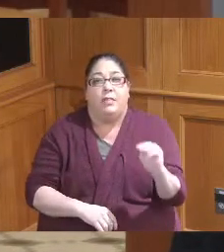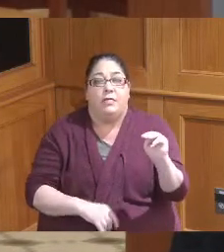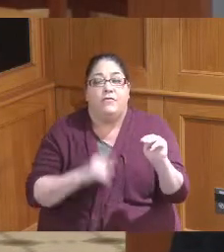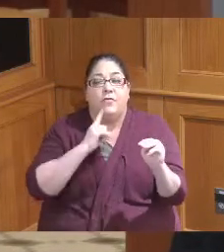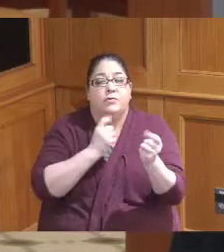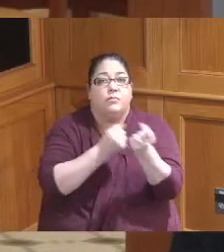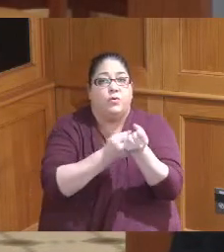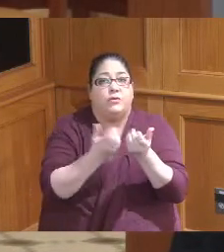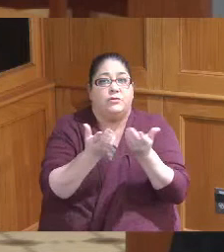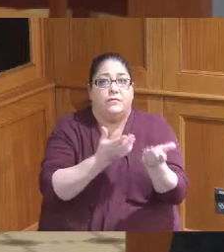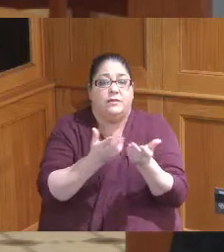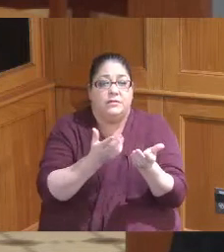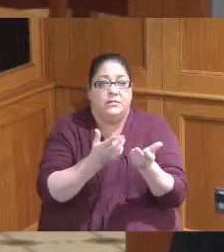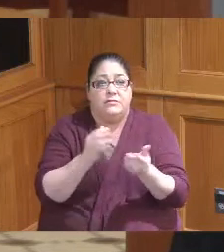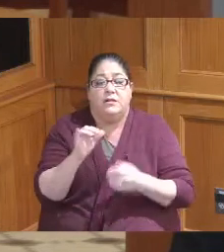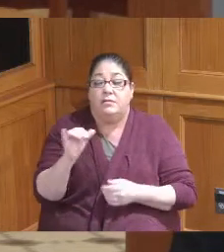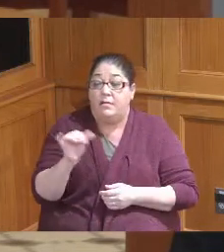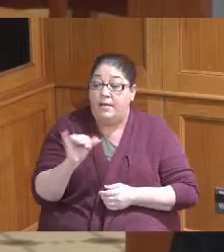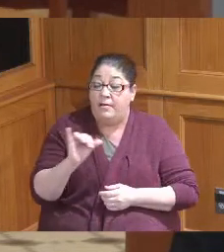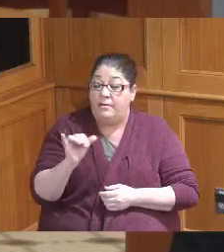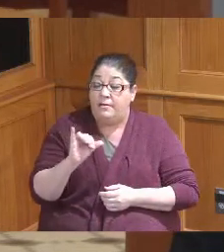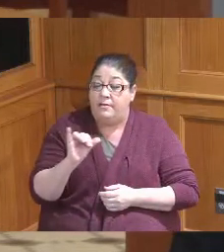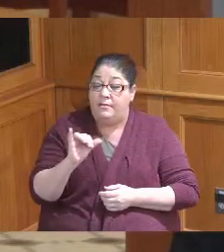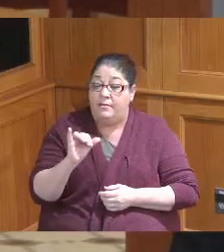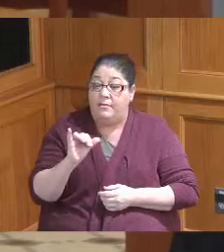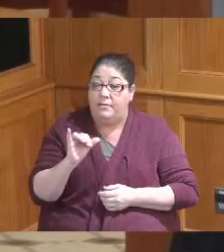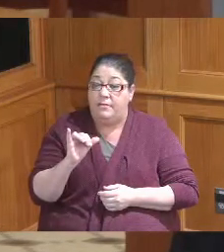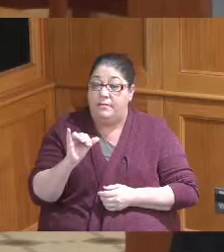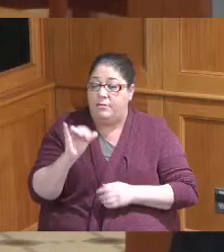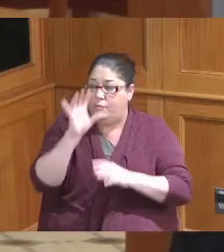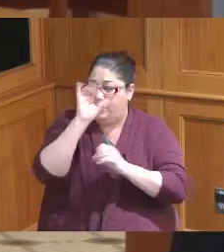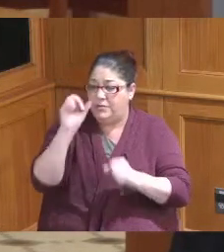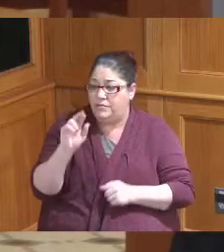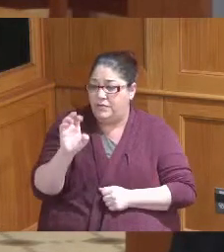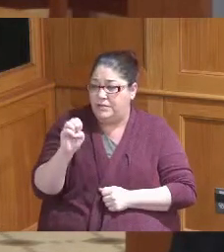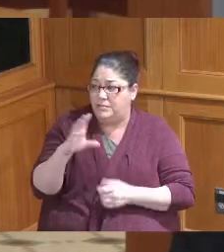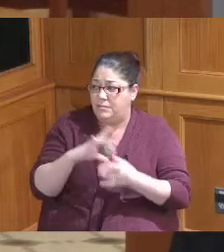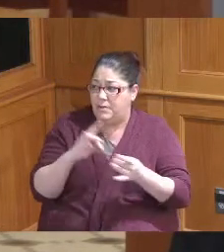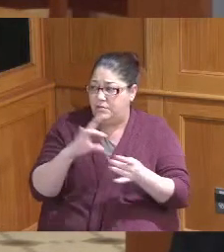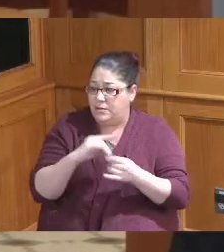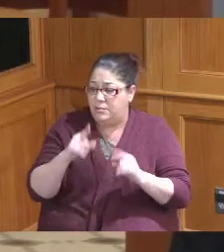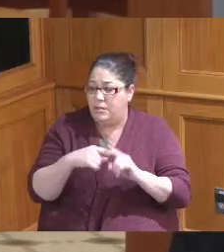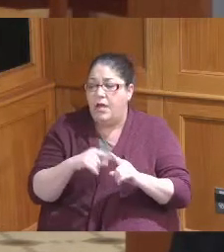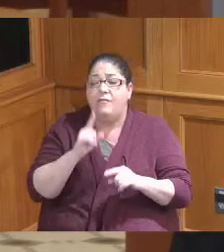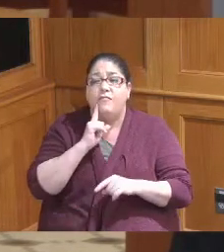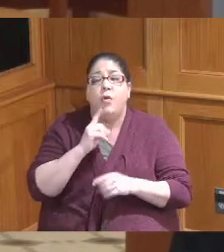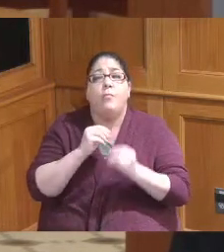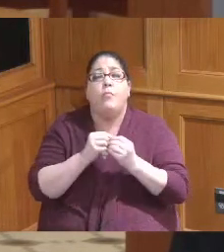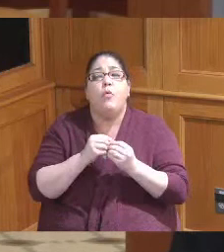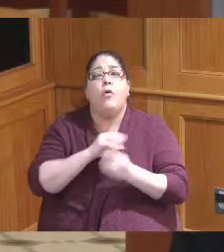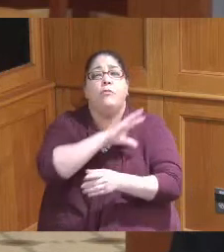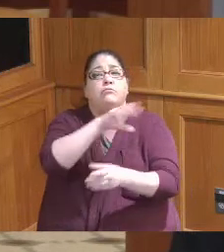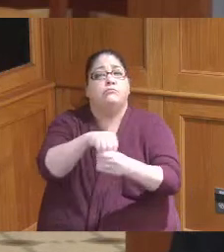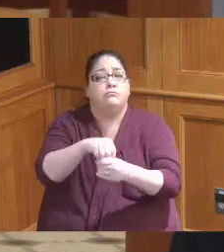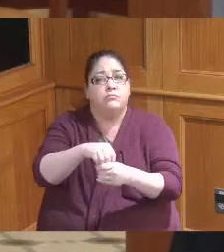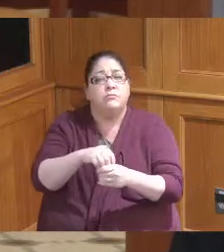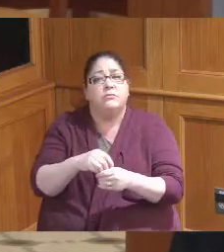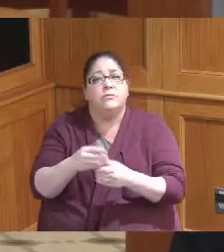Services like President Reece had mentioned for more of the wraparound services things that are